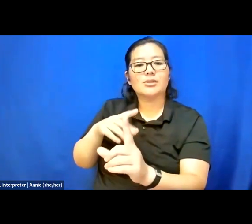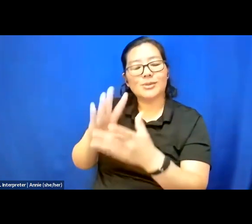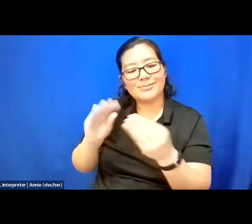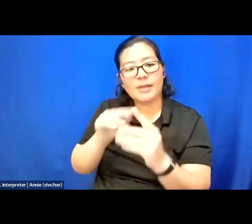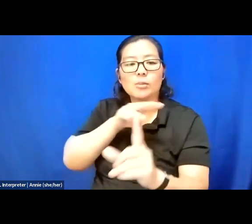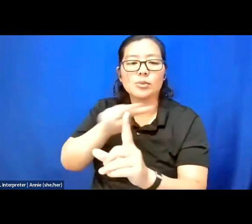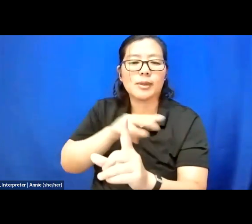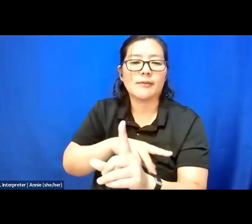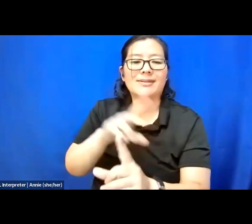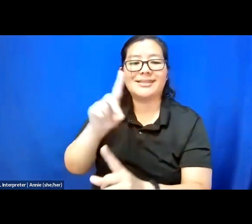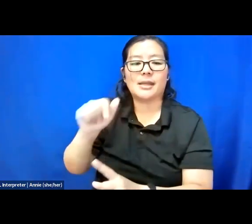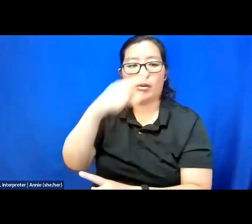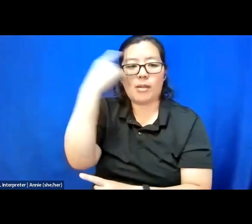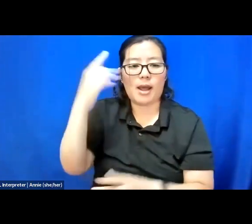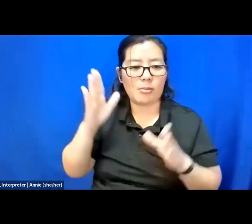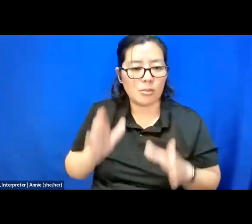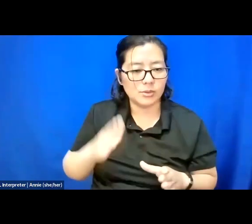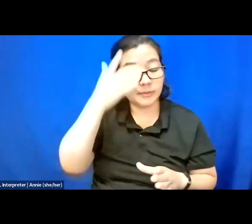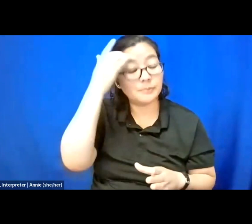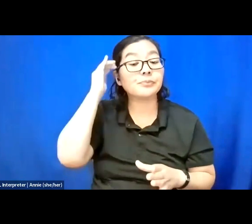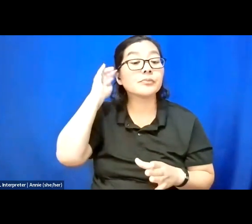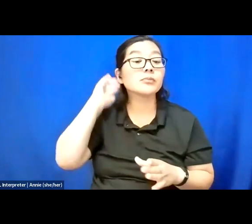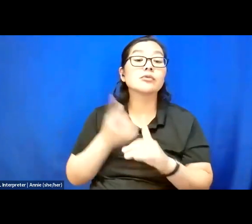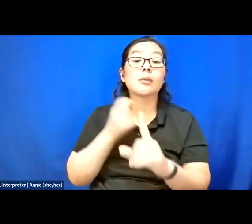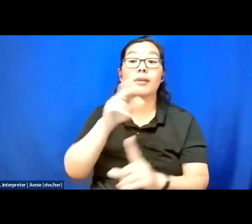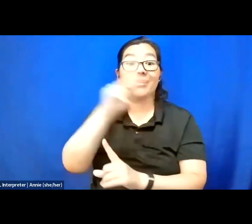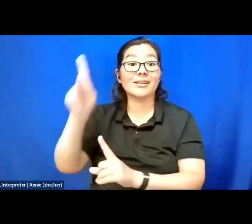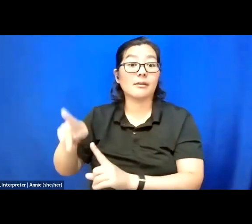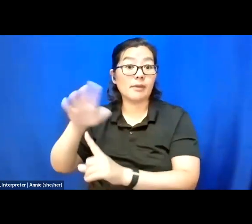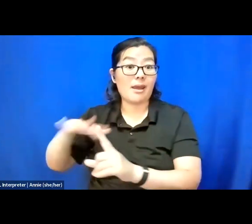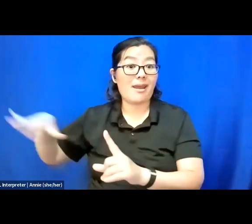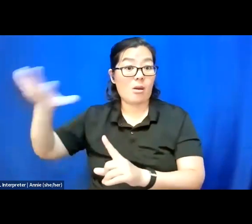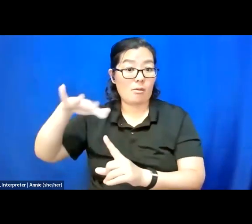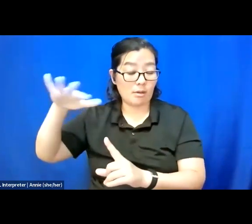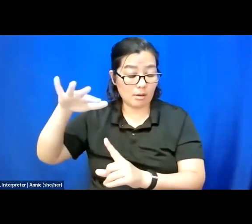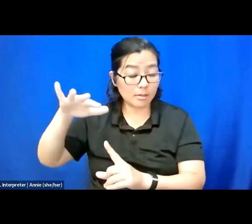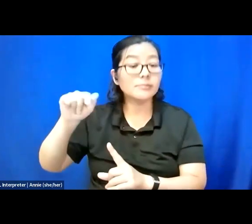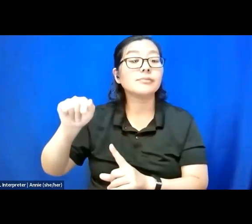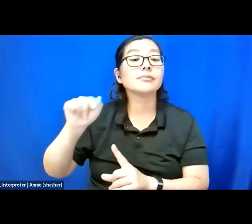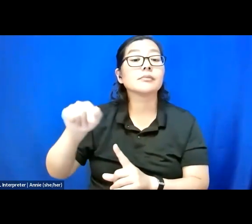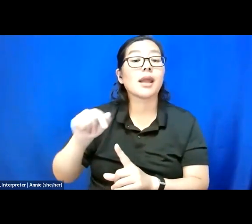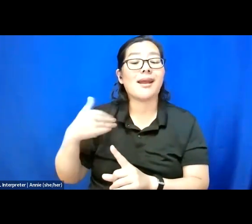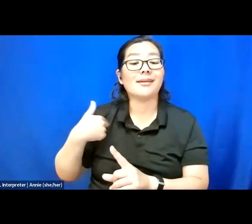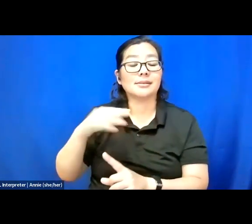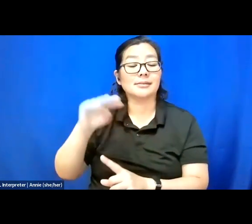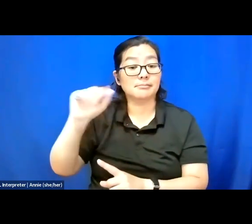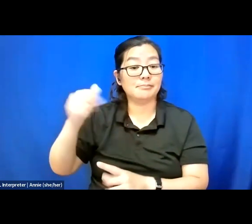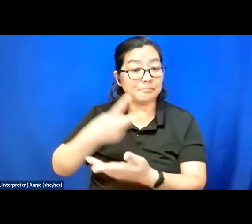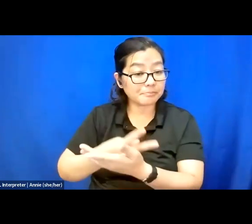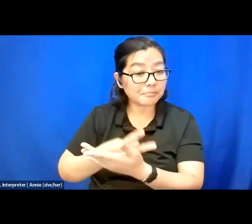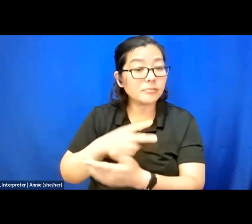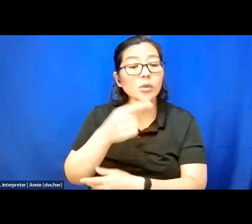Imani is from the Philadelphia area and holds a Master's in Global communications